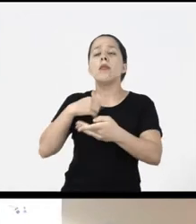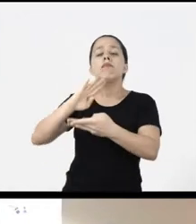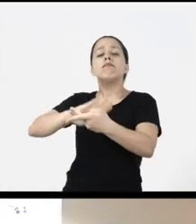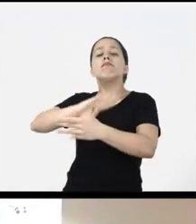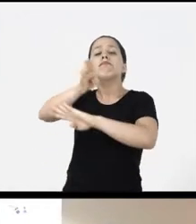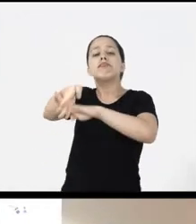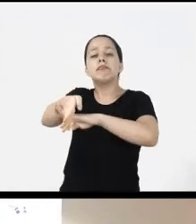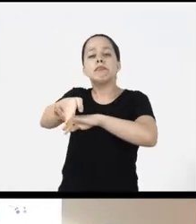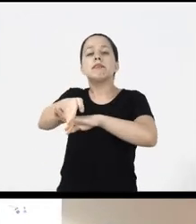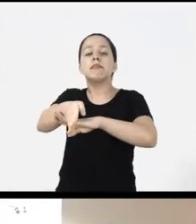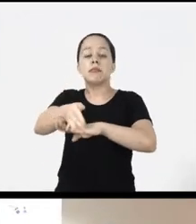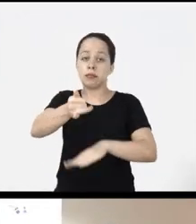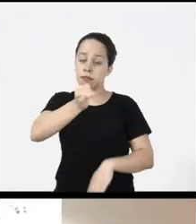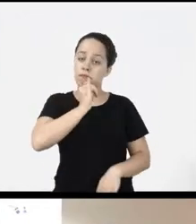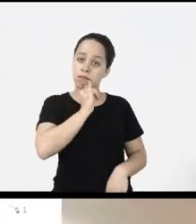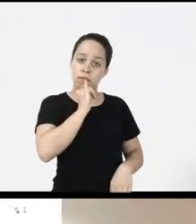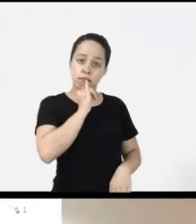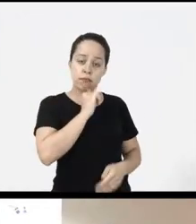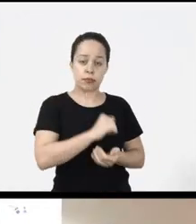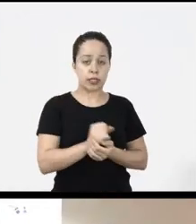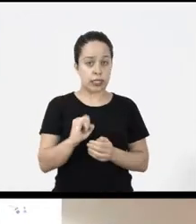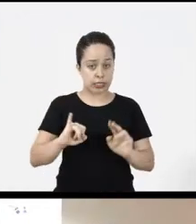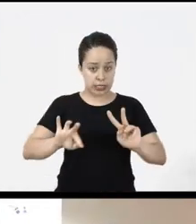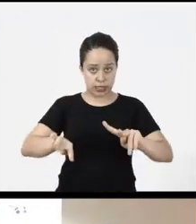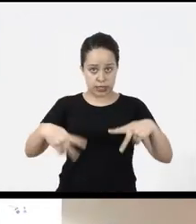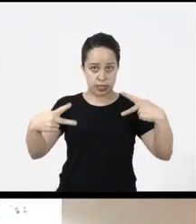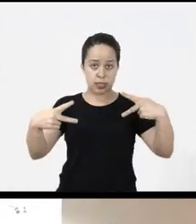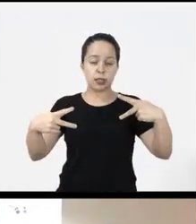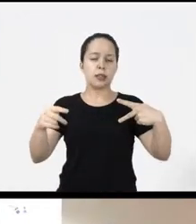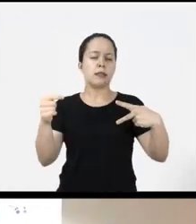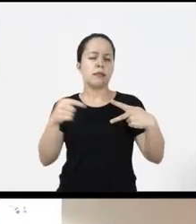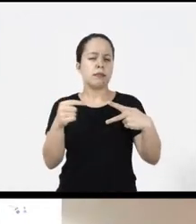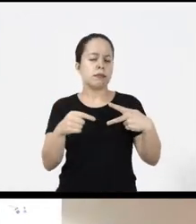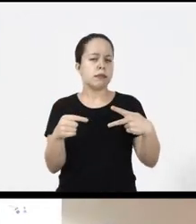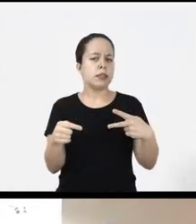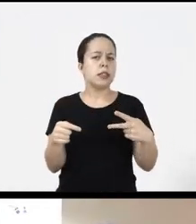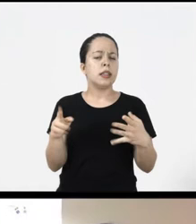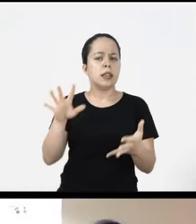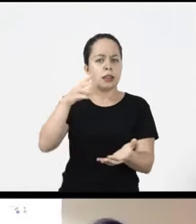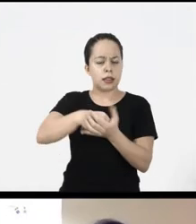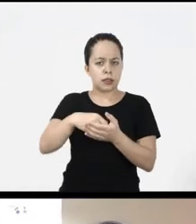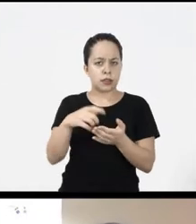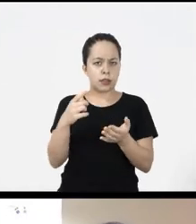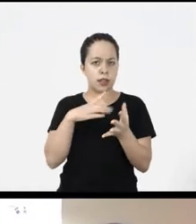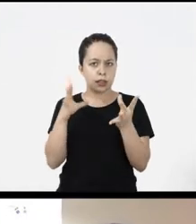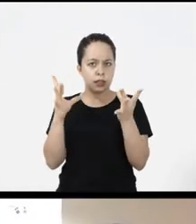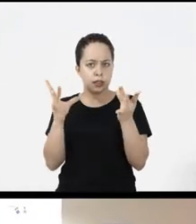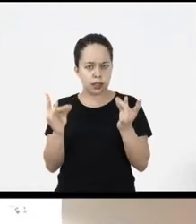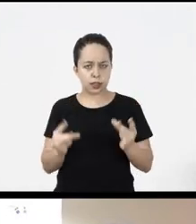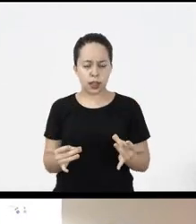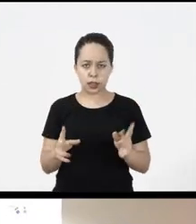it refers so the correct example if I have a link that is good practice for describing